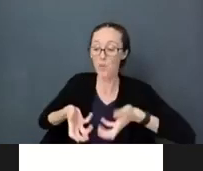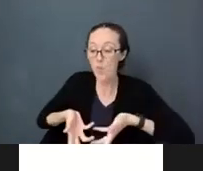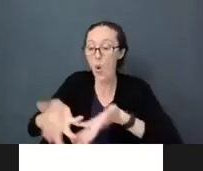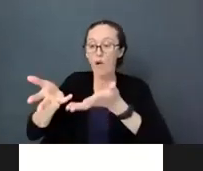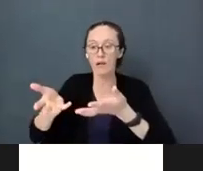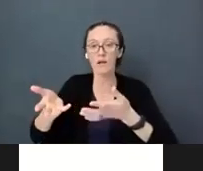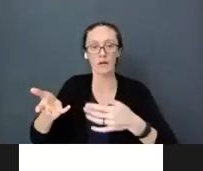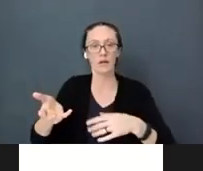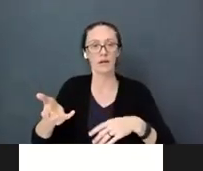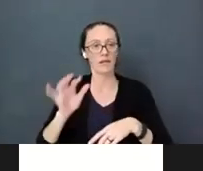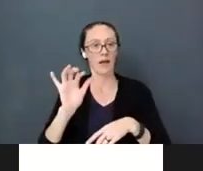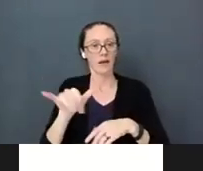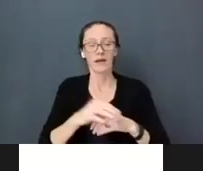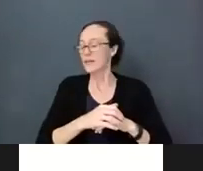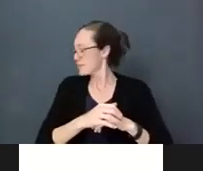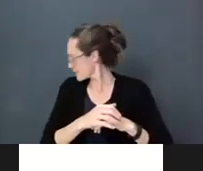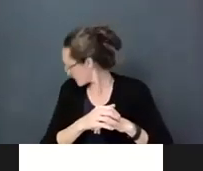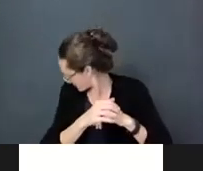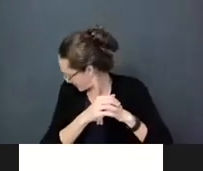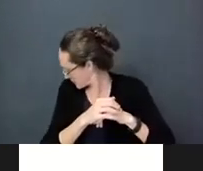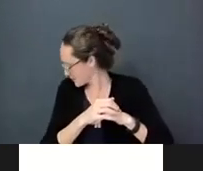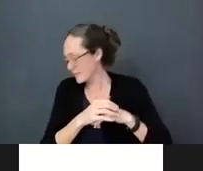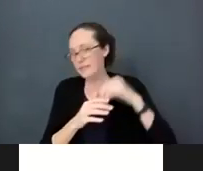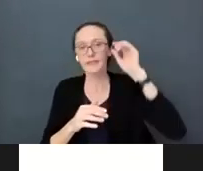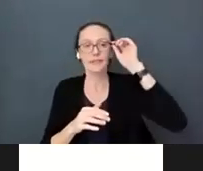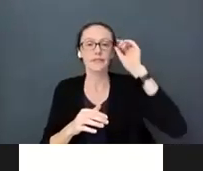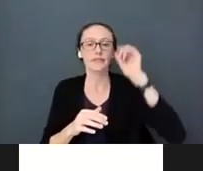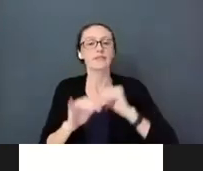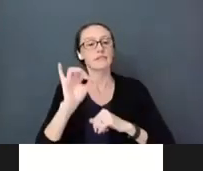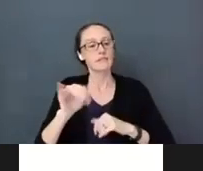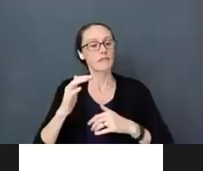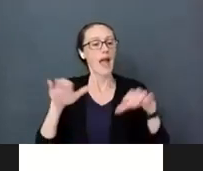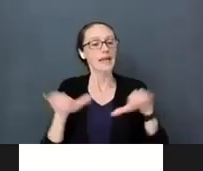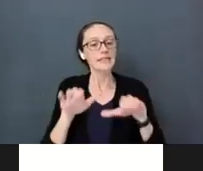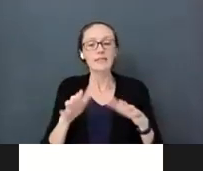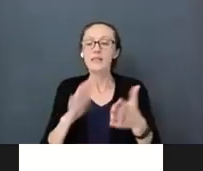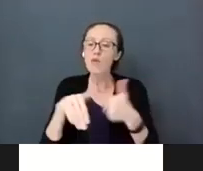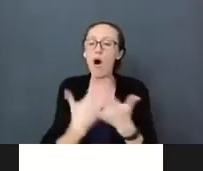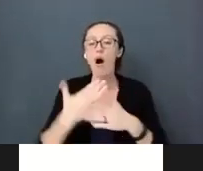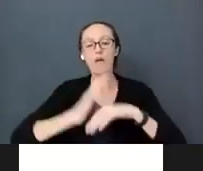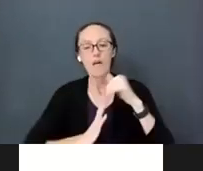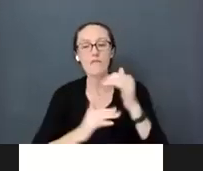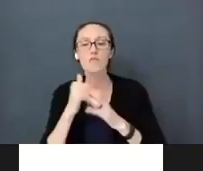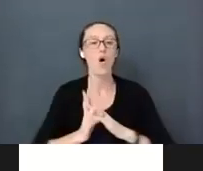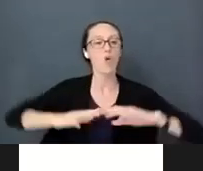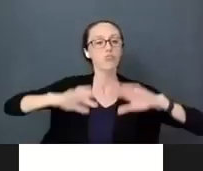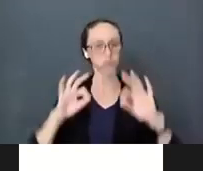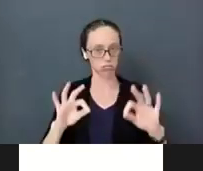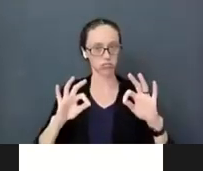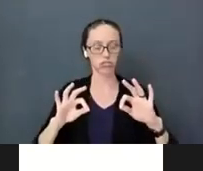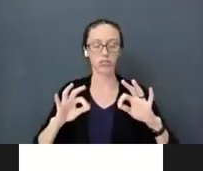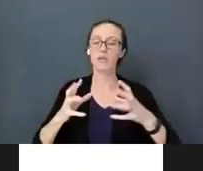You take that activity that we all comfortable and we put it into a language, reframe into